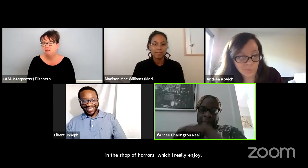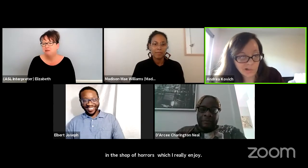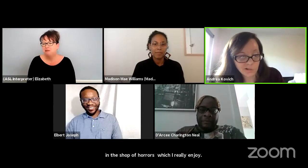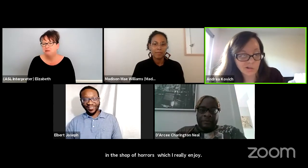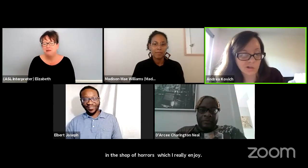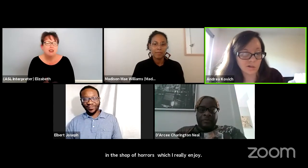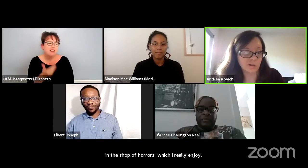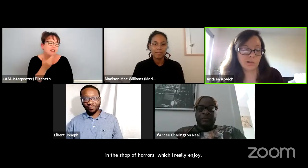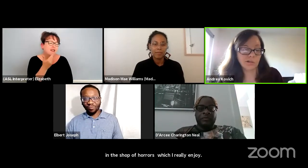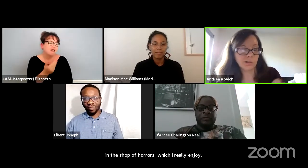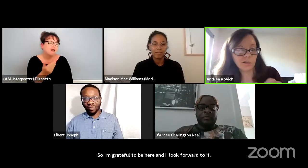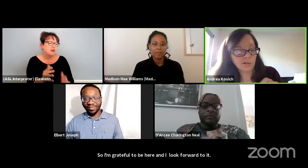Thank you so much, D'Arcee.